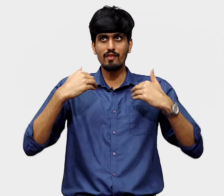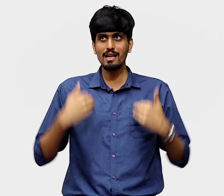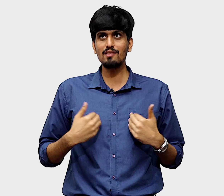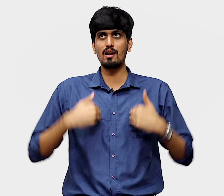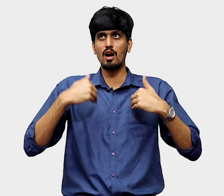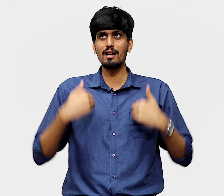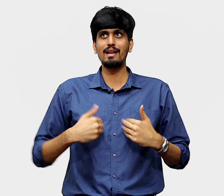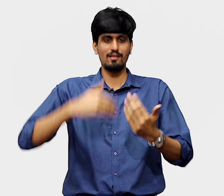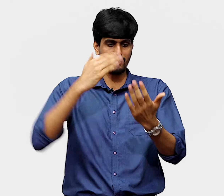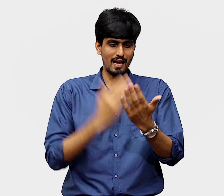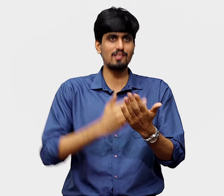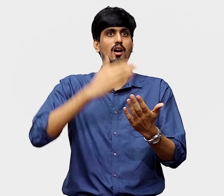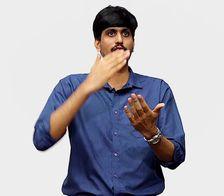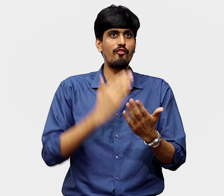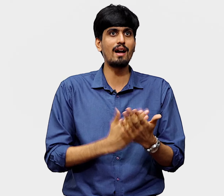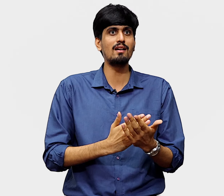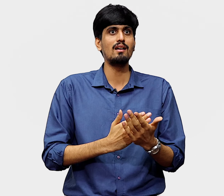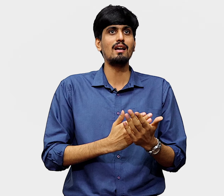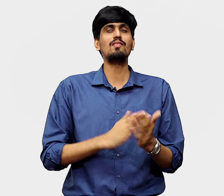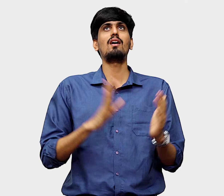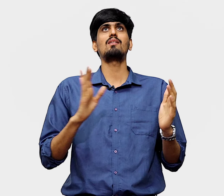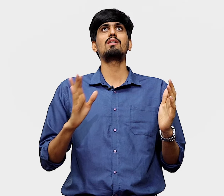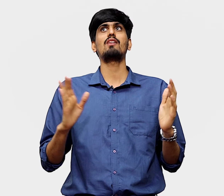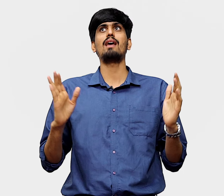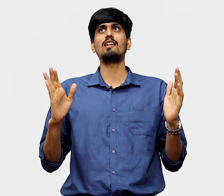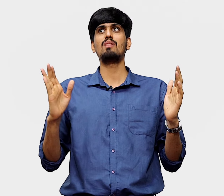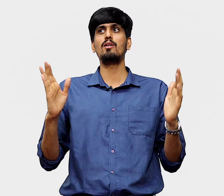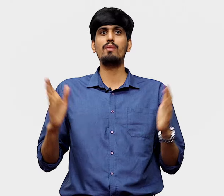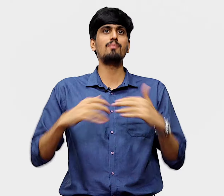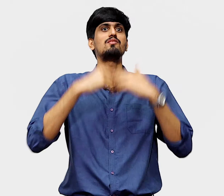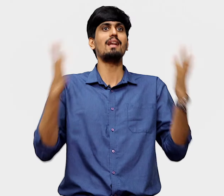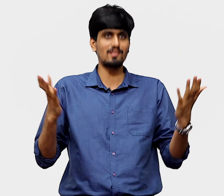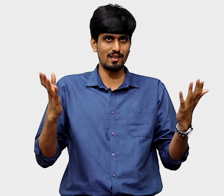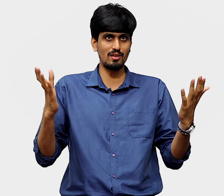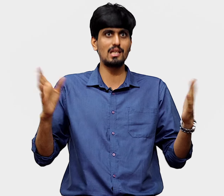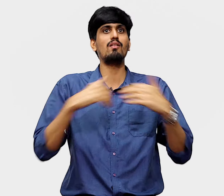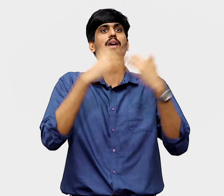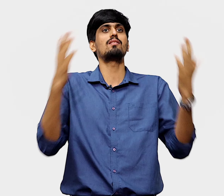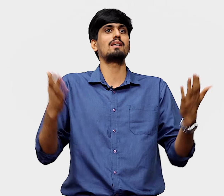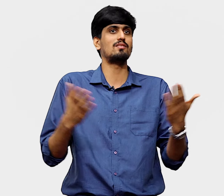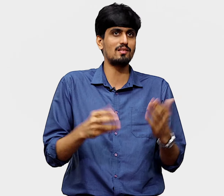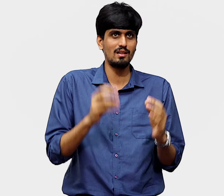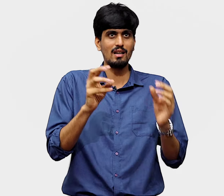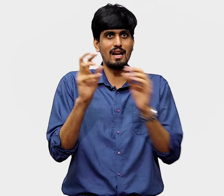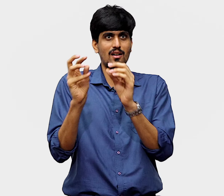We vegans are not against taste or fun, it's not something like we ask people to become saints, you know just give up everything and just eat.